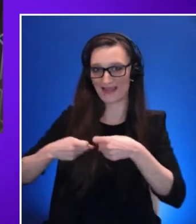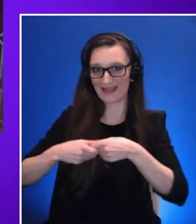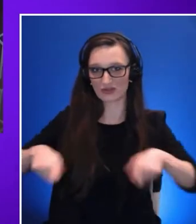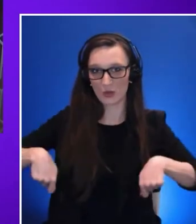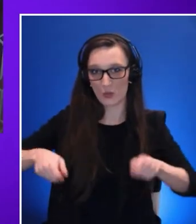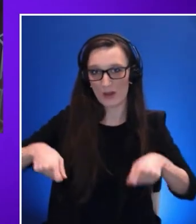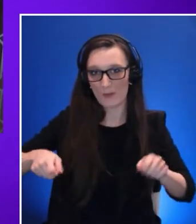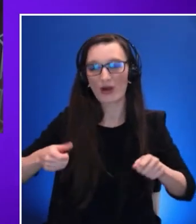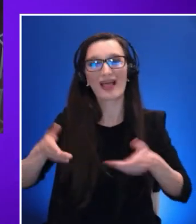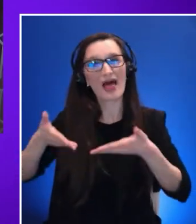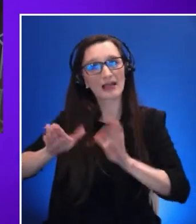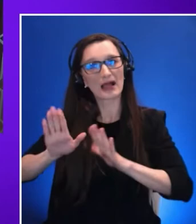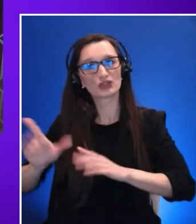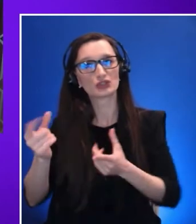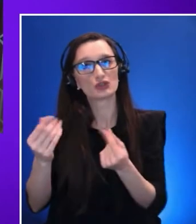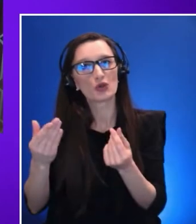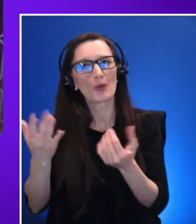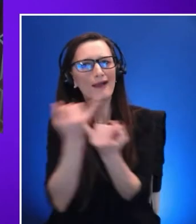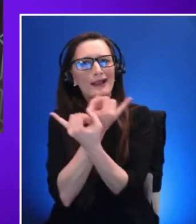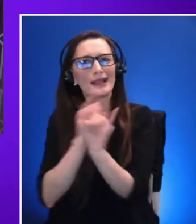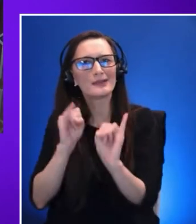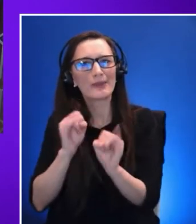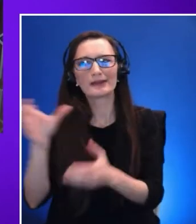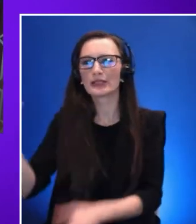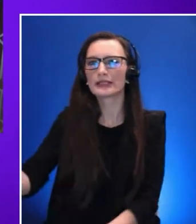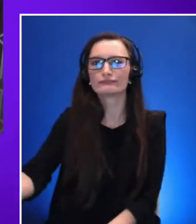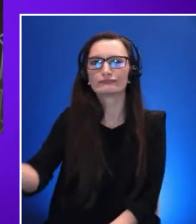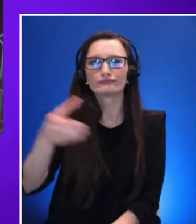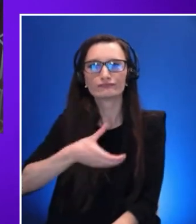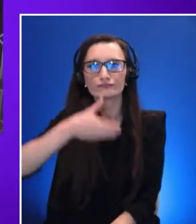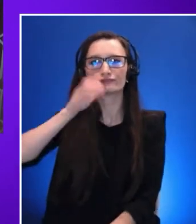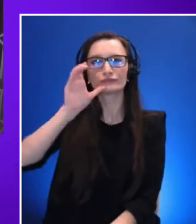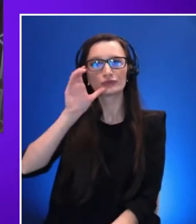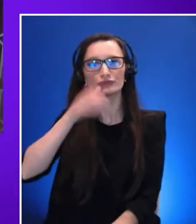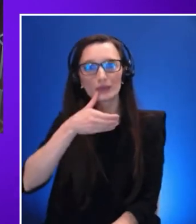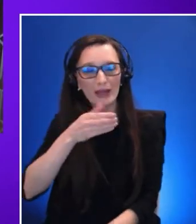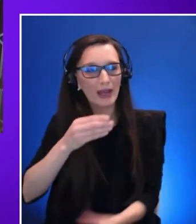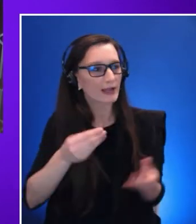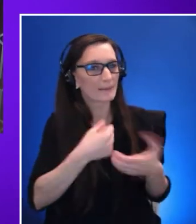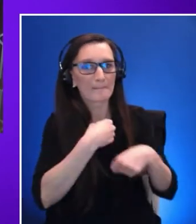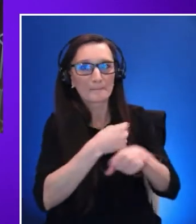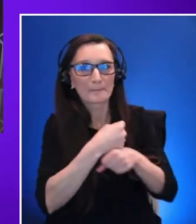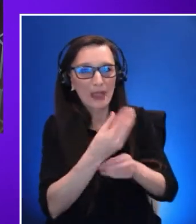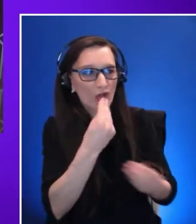eat food, move her feet for comfort, tidy up her home. She has increasingly